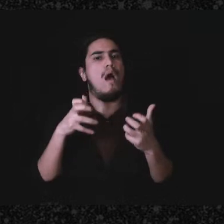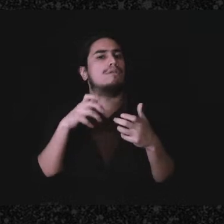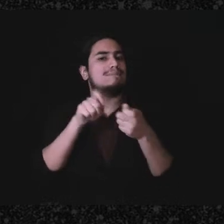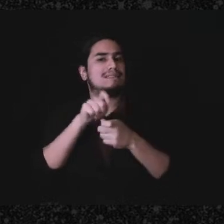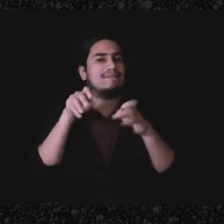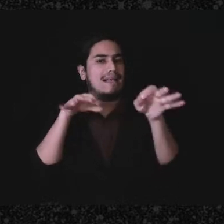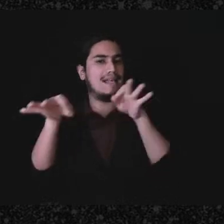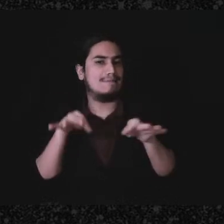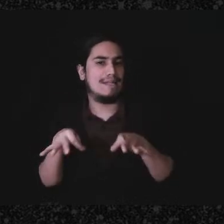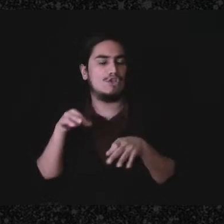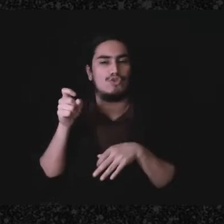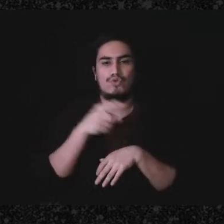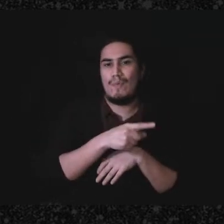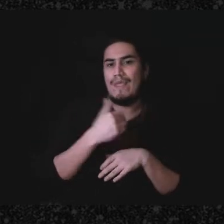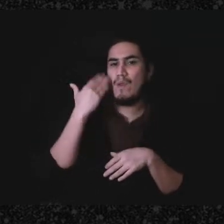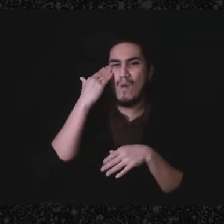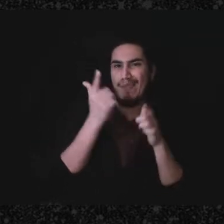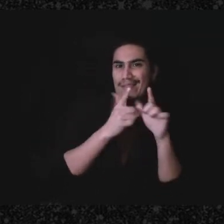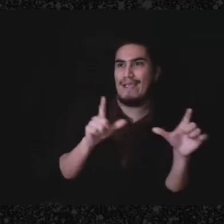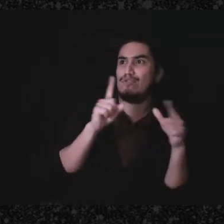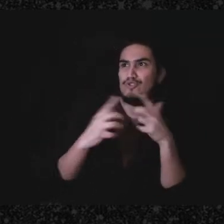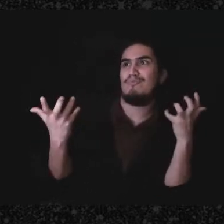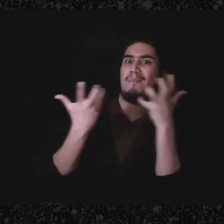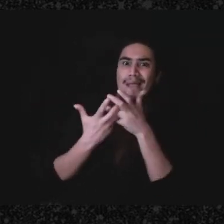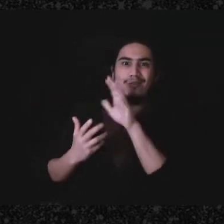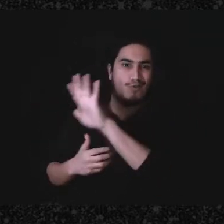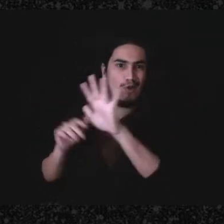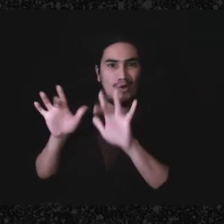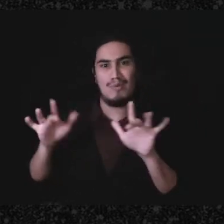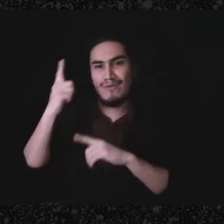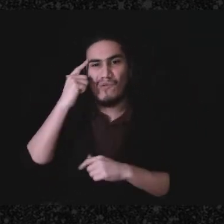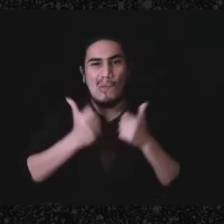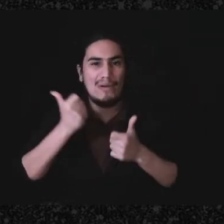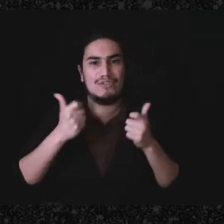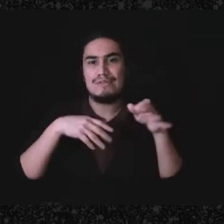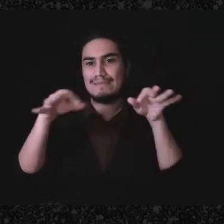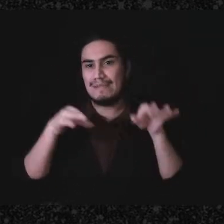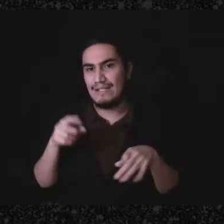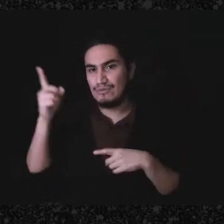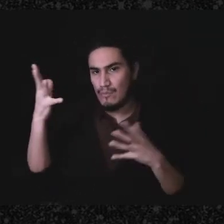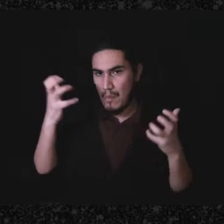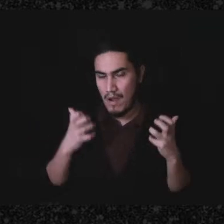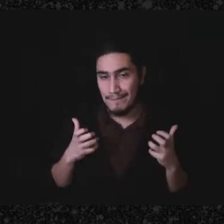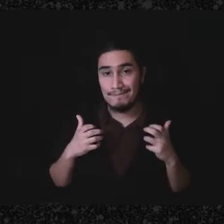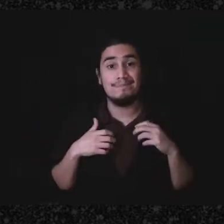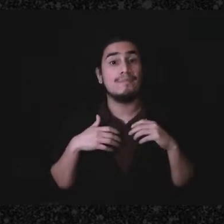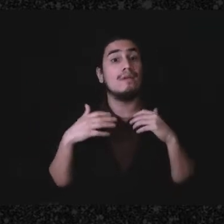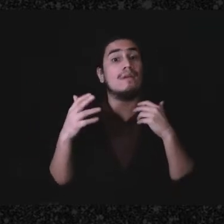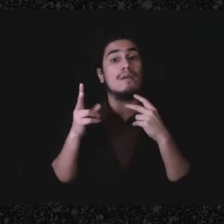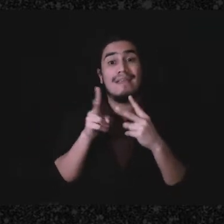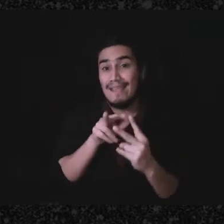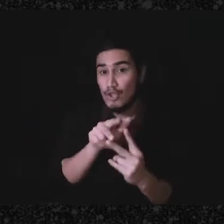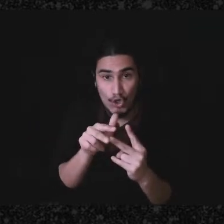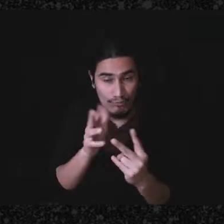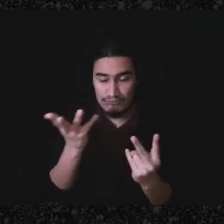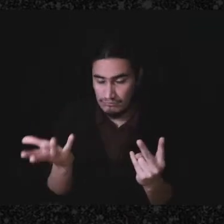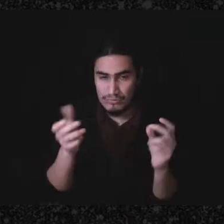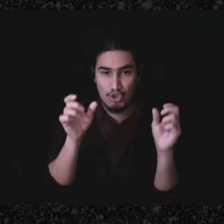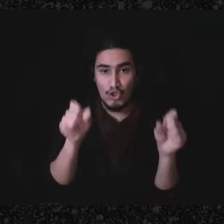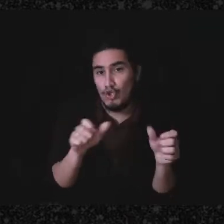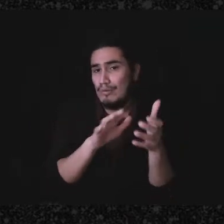that's considered other income from the IRS. Either way, it can end up in an audit by the IRS,